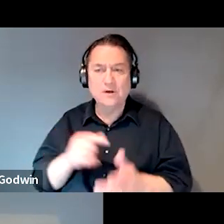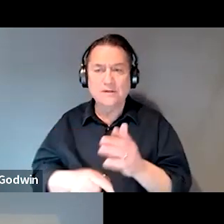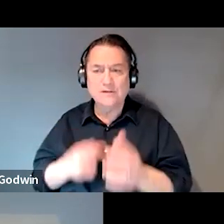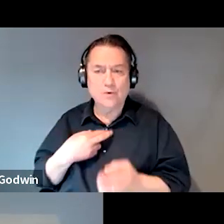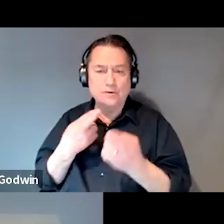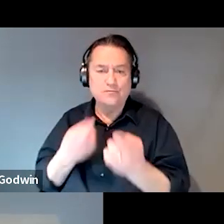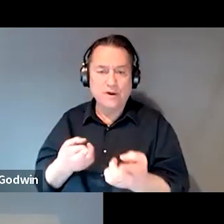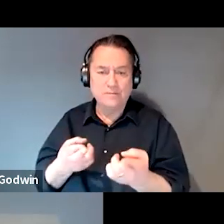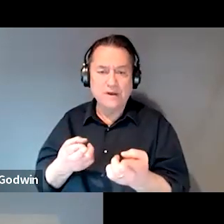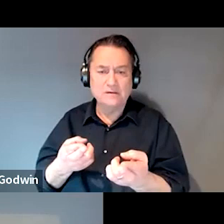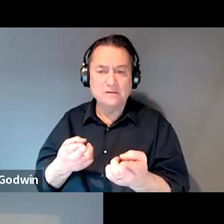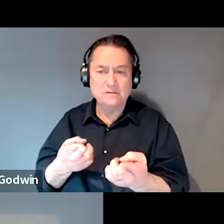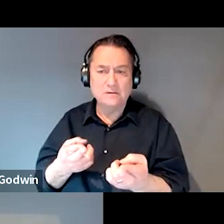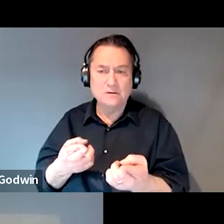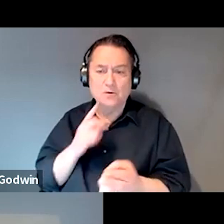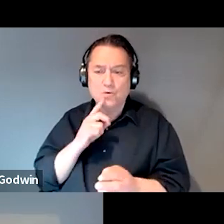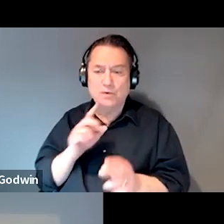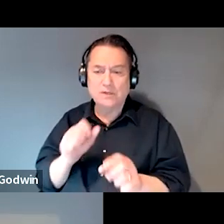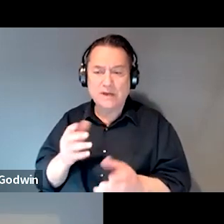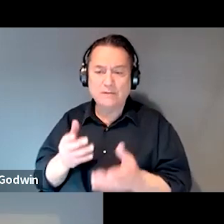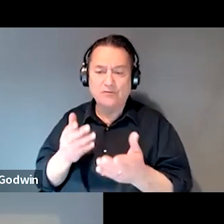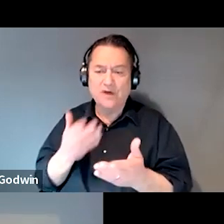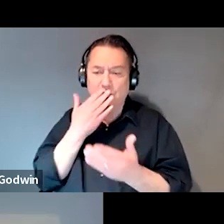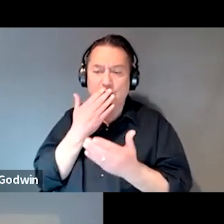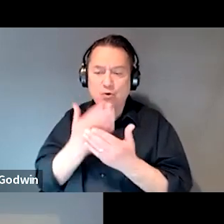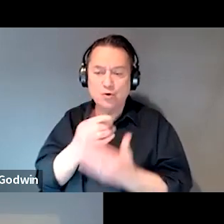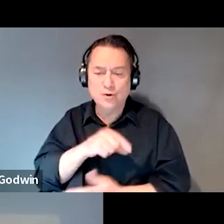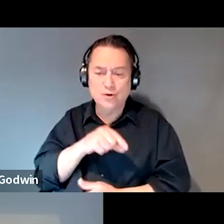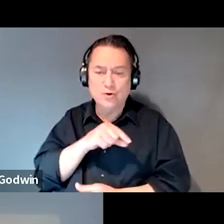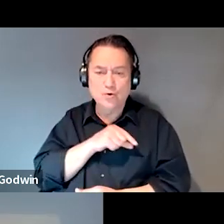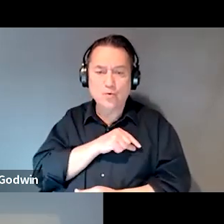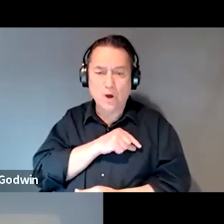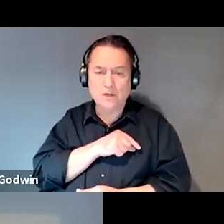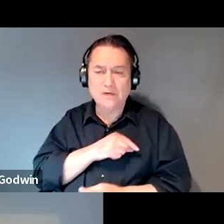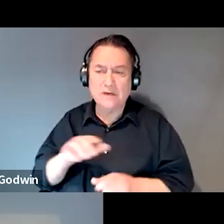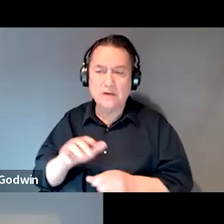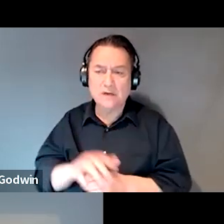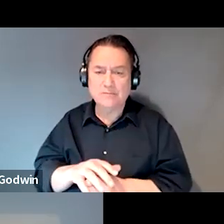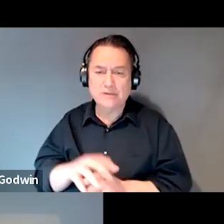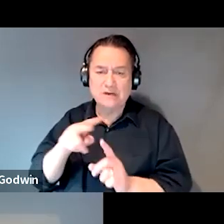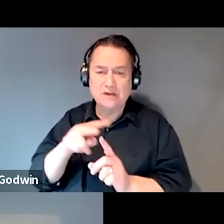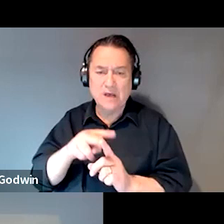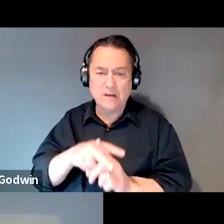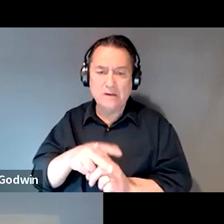that you're able to really provide good quality, thorough applications if you're keeping your numbers lower like that.